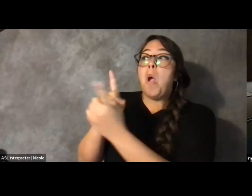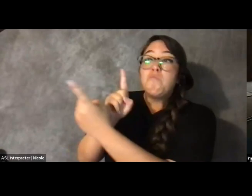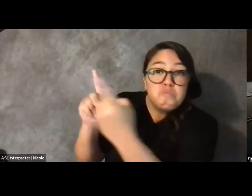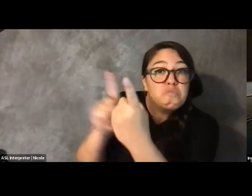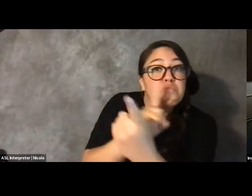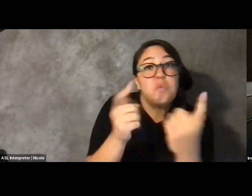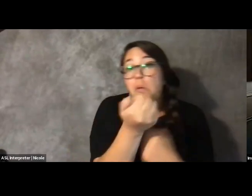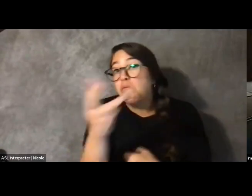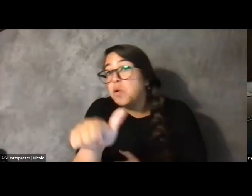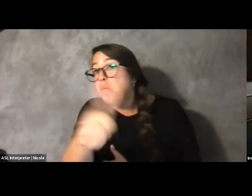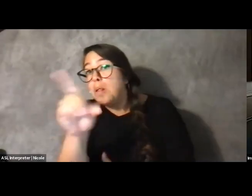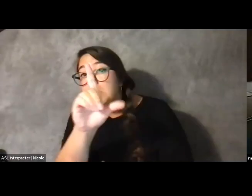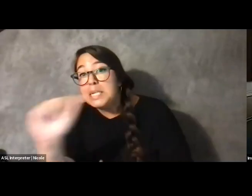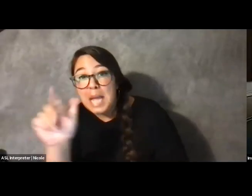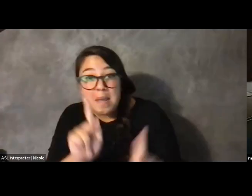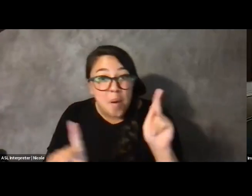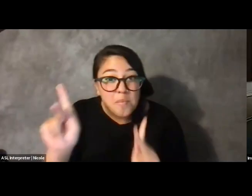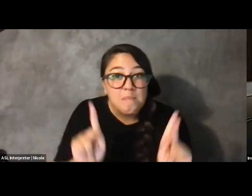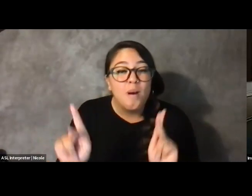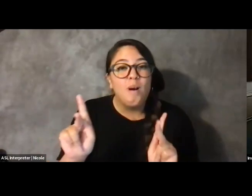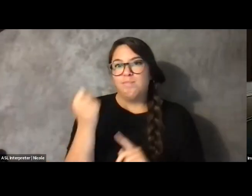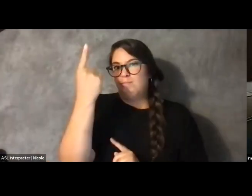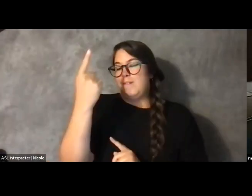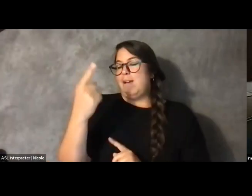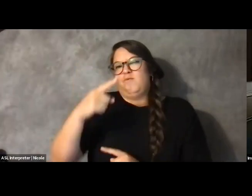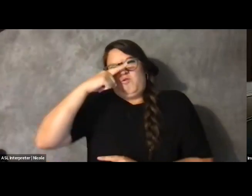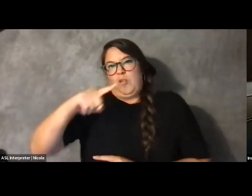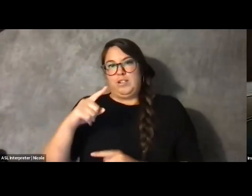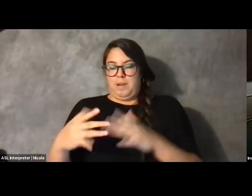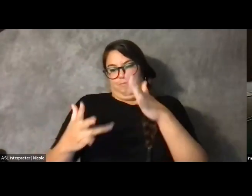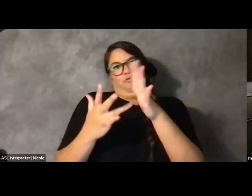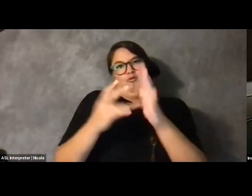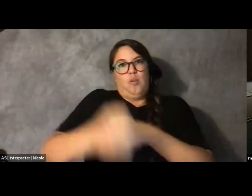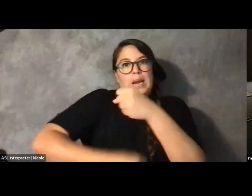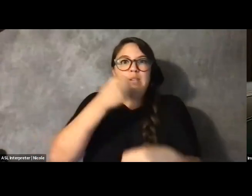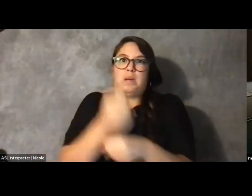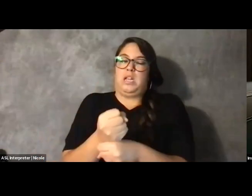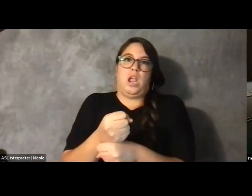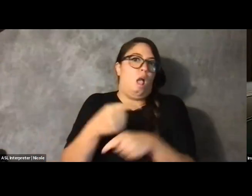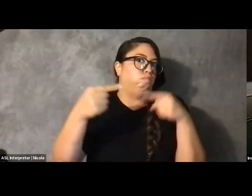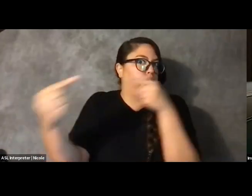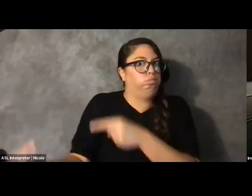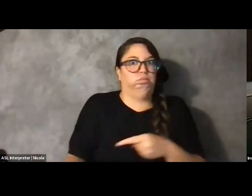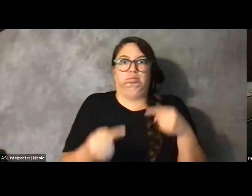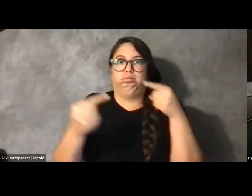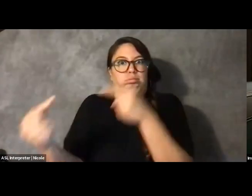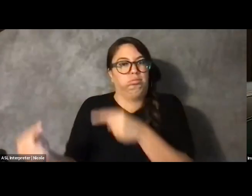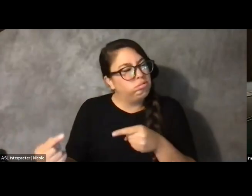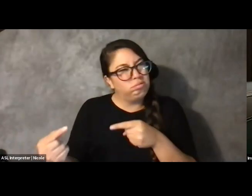of the cliff's edge in my first year and nearly failing out and feeling like I had worked so hard for nothing.